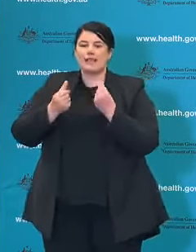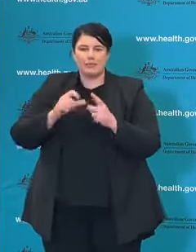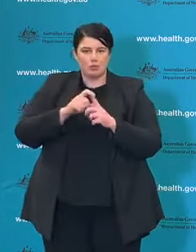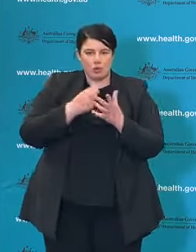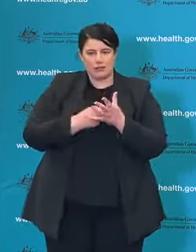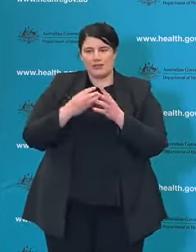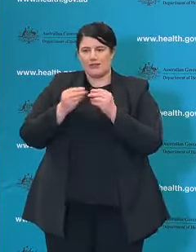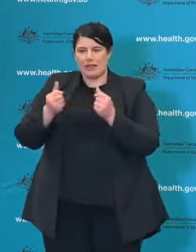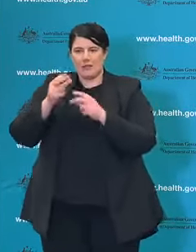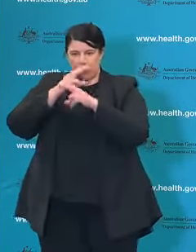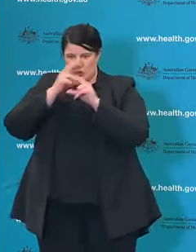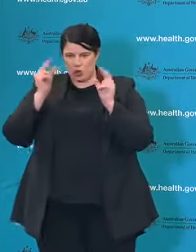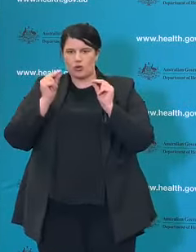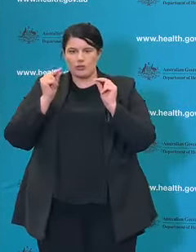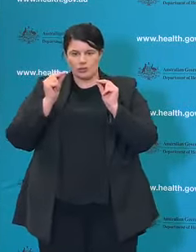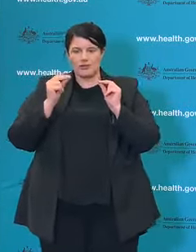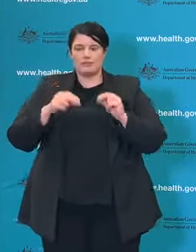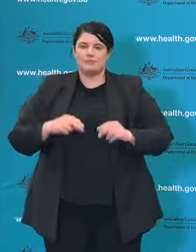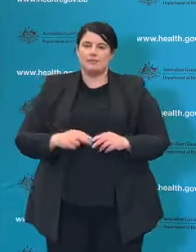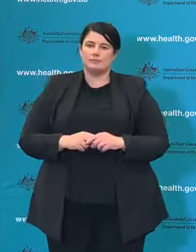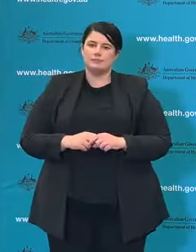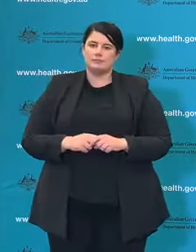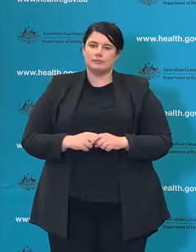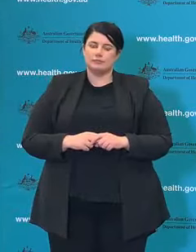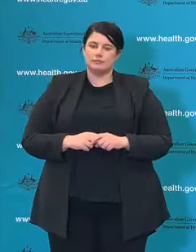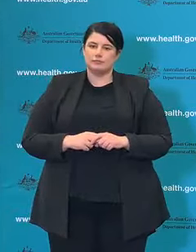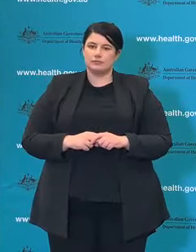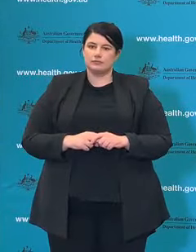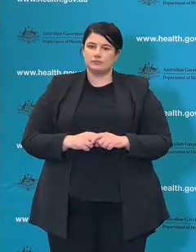practitioners in Victoria and on the ground infectious